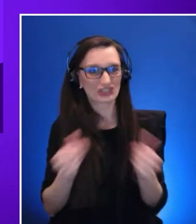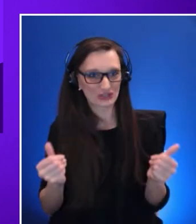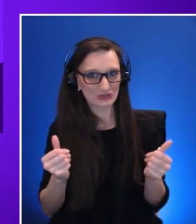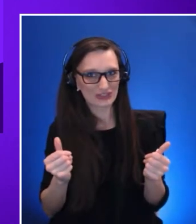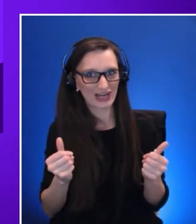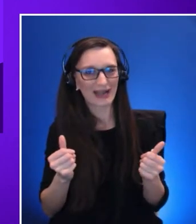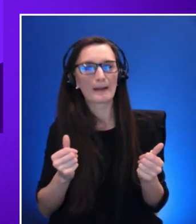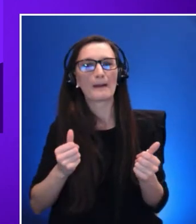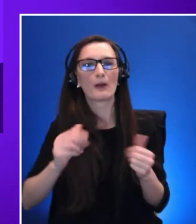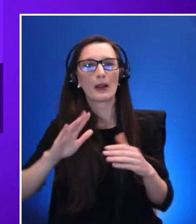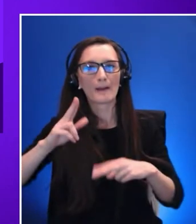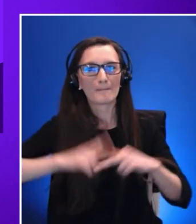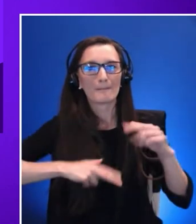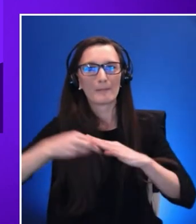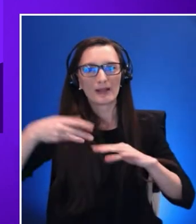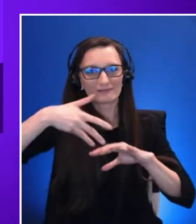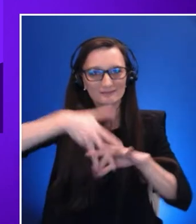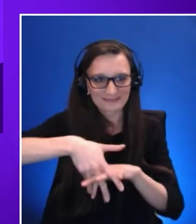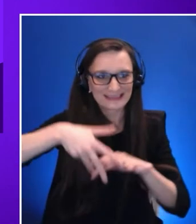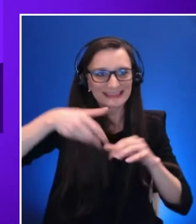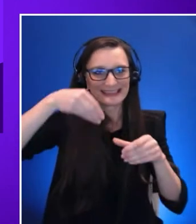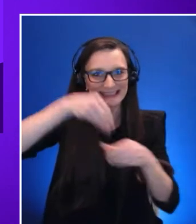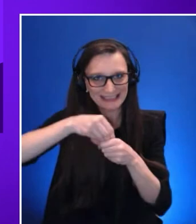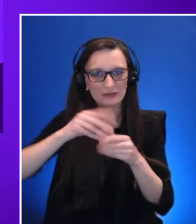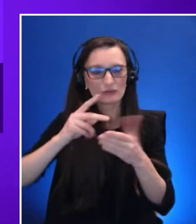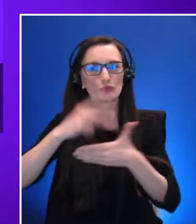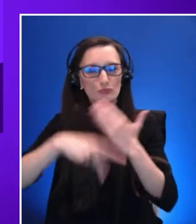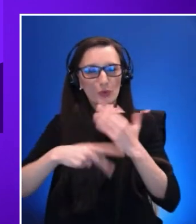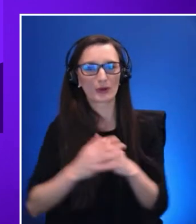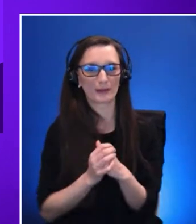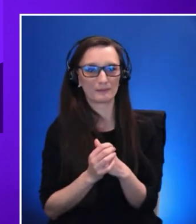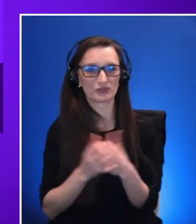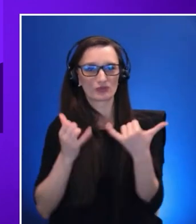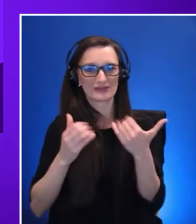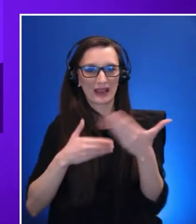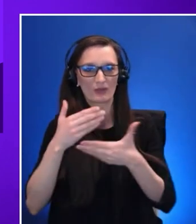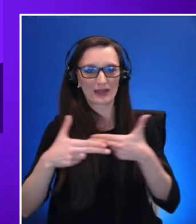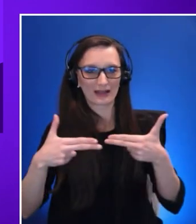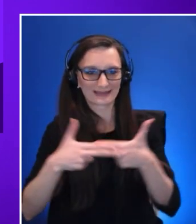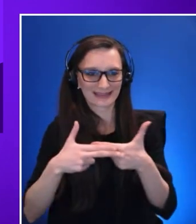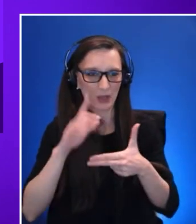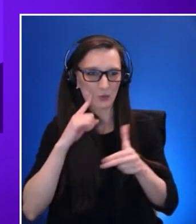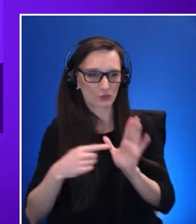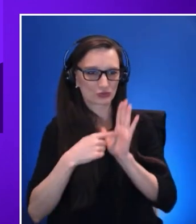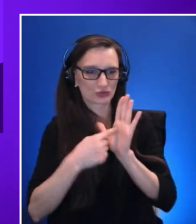So let's go to the next slide to talk a little bit more about the solution that Sergio has has